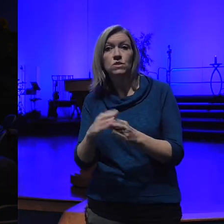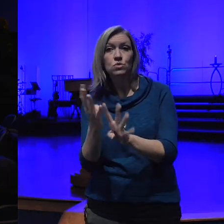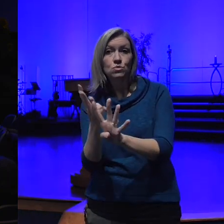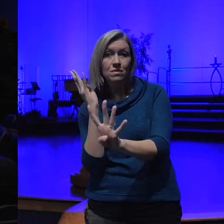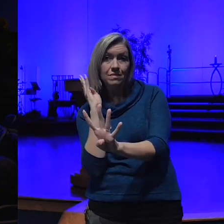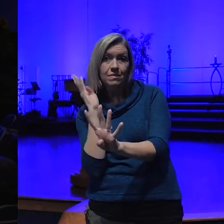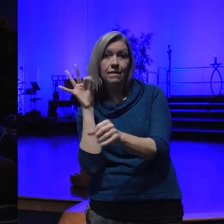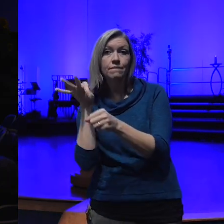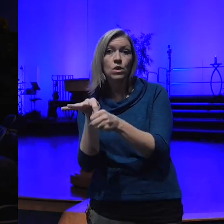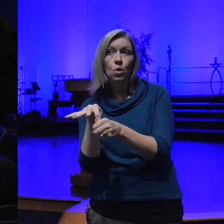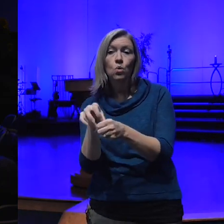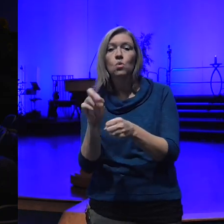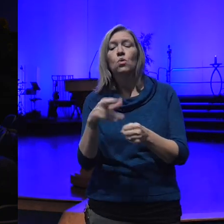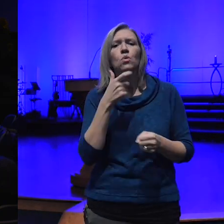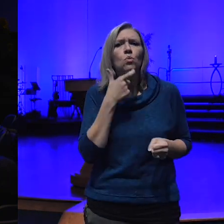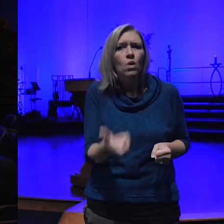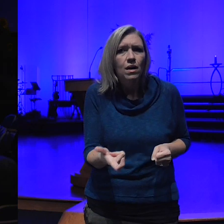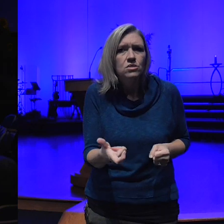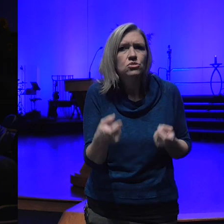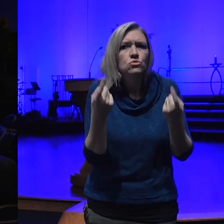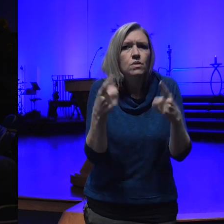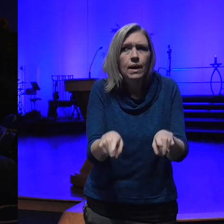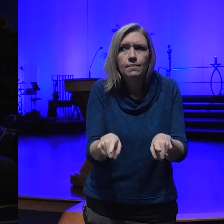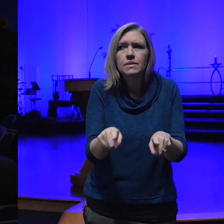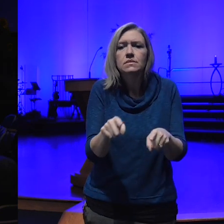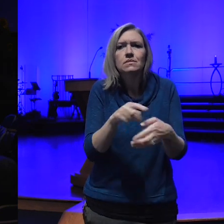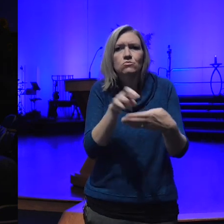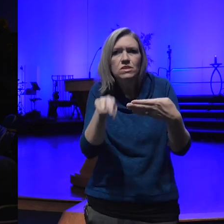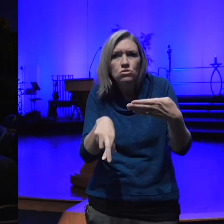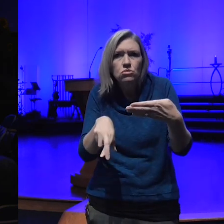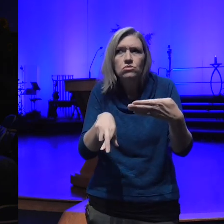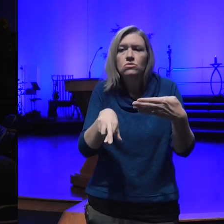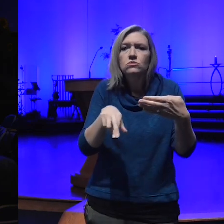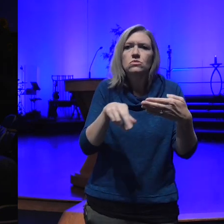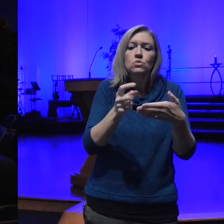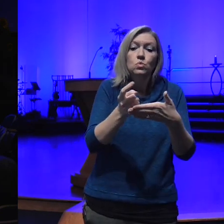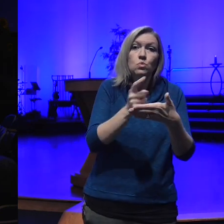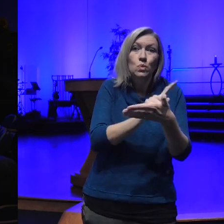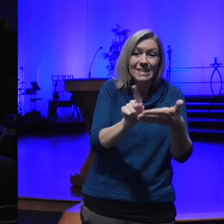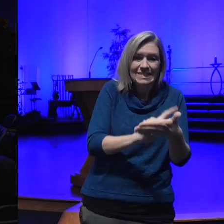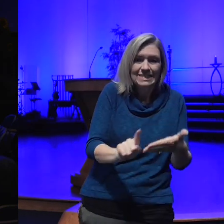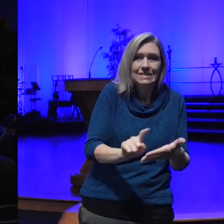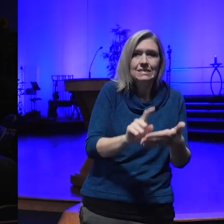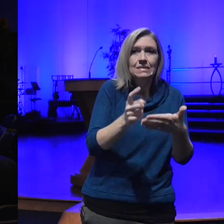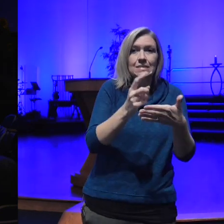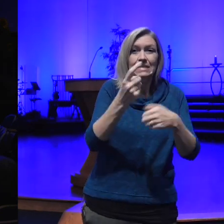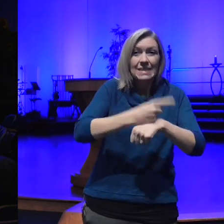outcome of that and the the weeks and days and years ahead it seems like it would behoove us